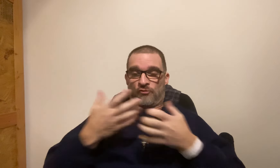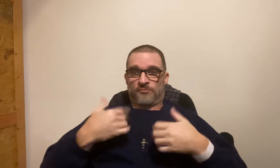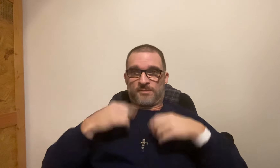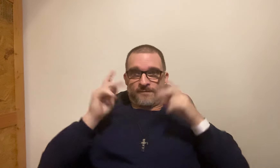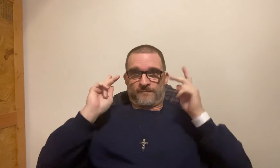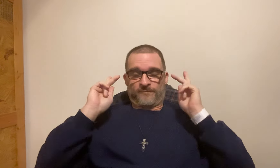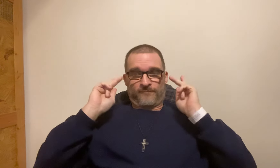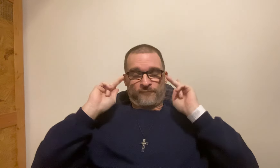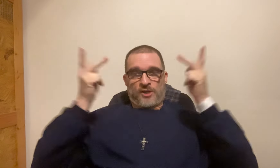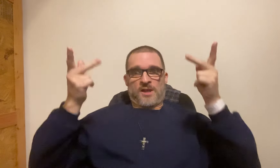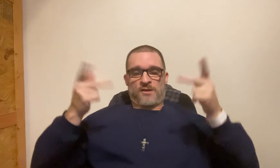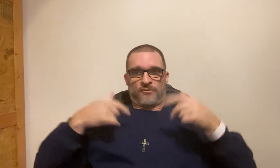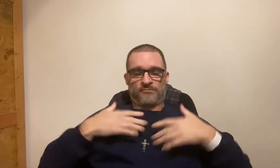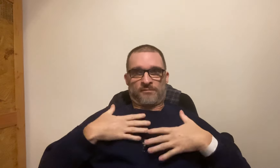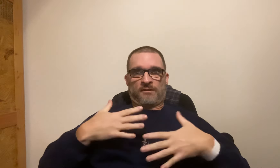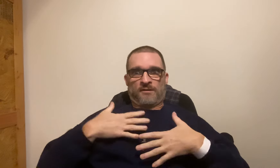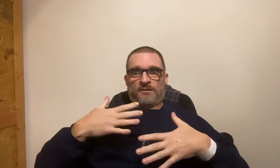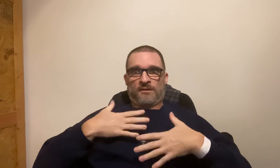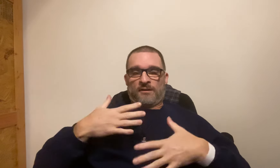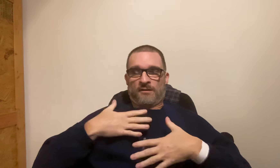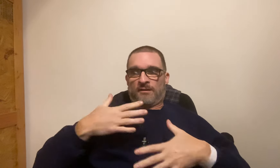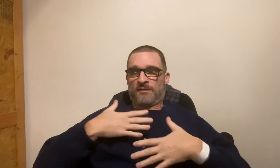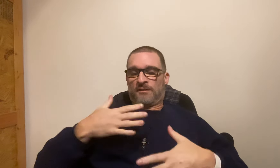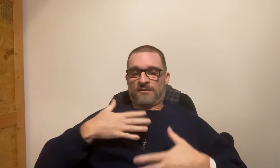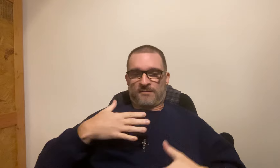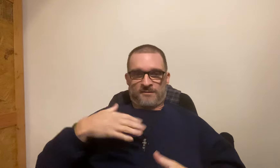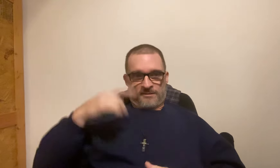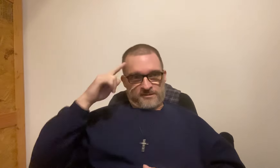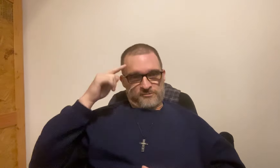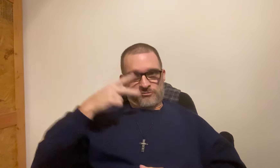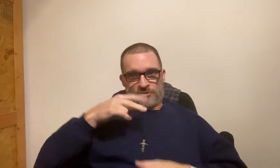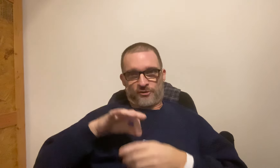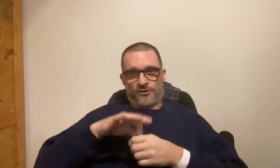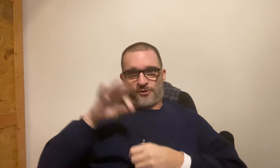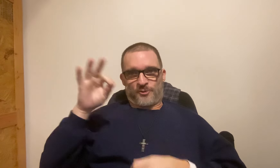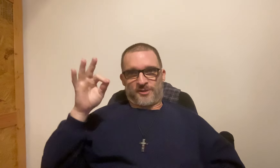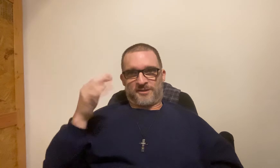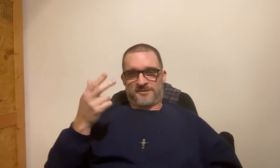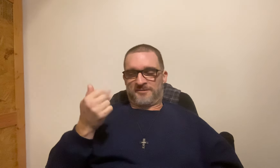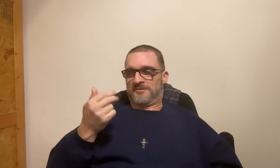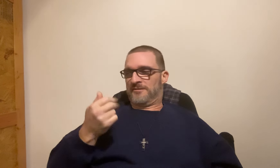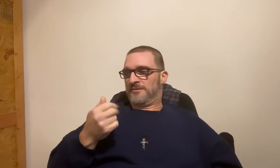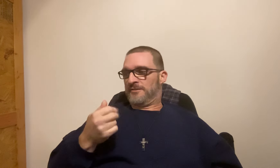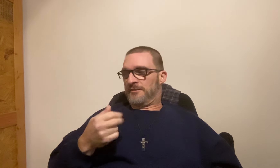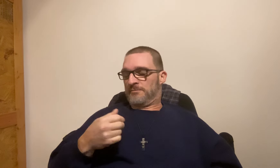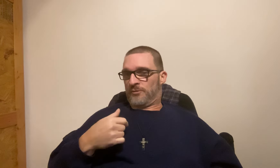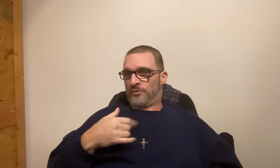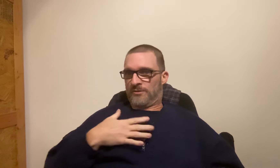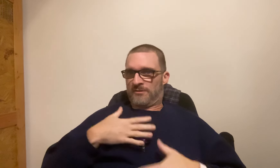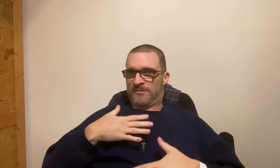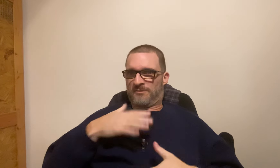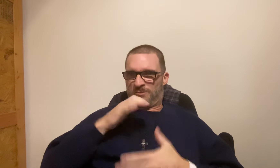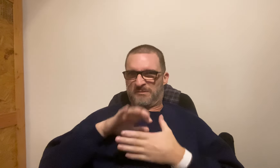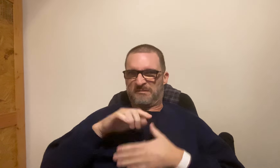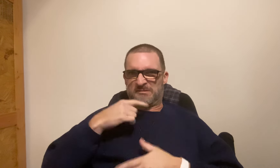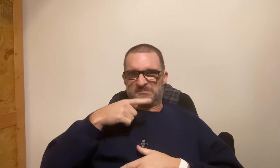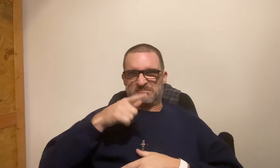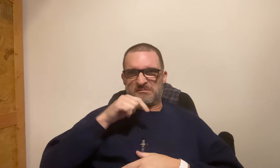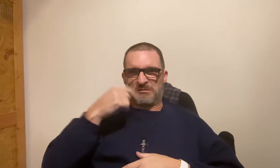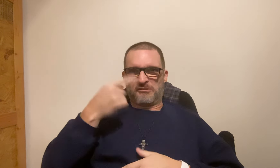That was a scary moment and caused me to freak out and had me breathing quickly. I thought I may have seen a ghost - Ha, Ha, Ha My breathing was going fast and my wife said that